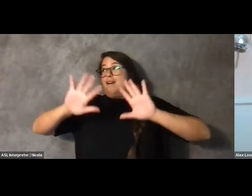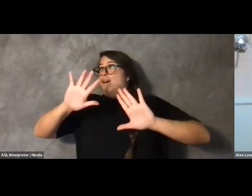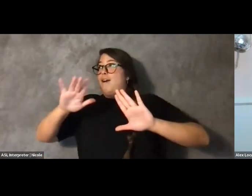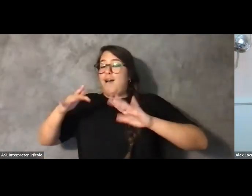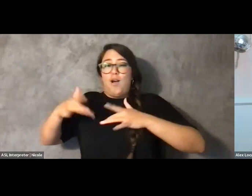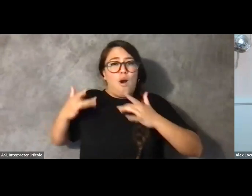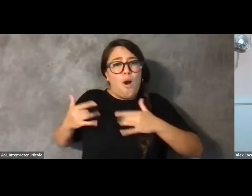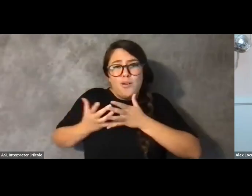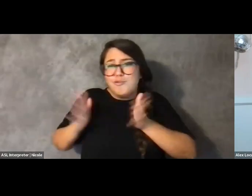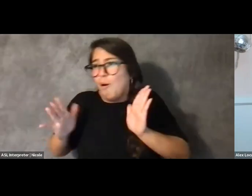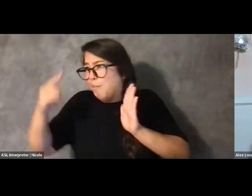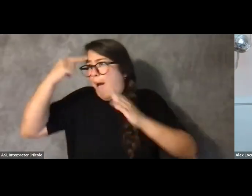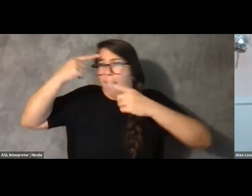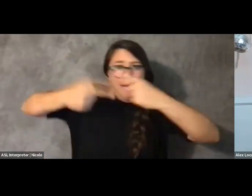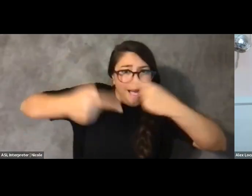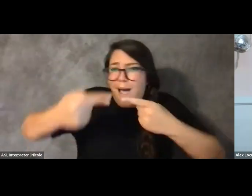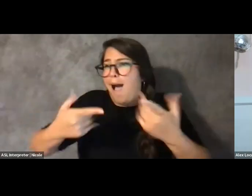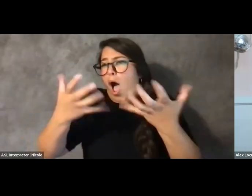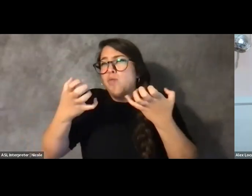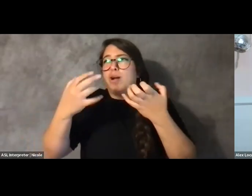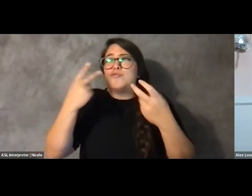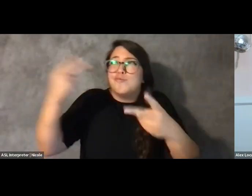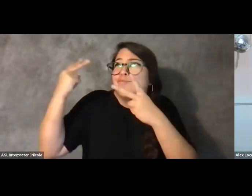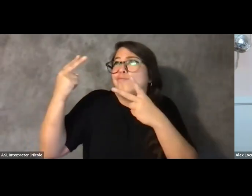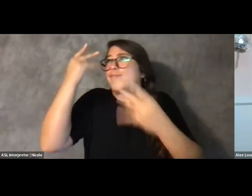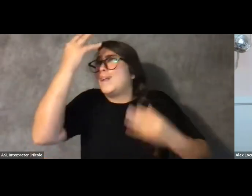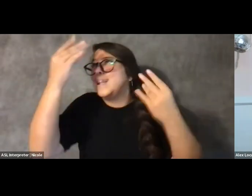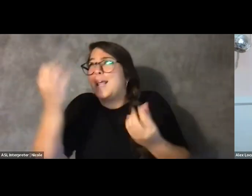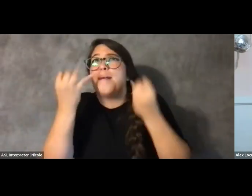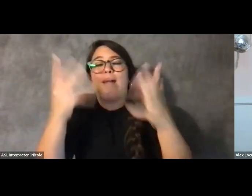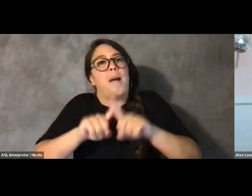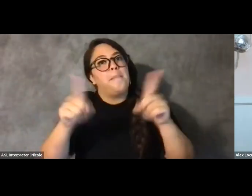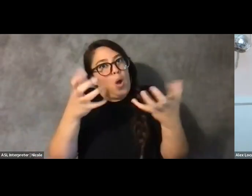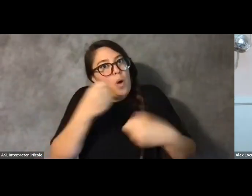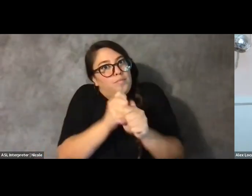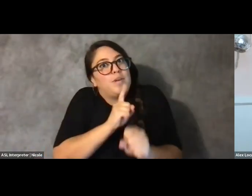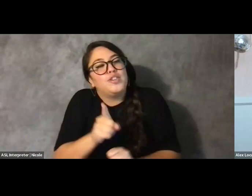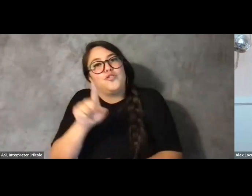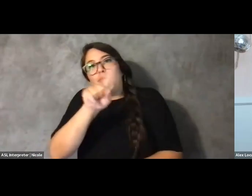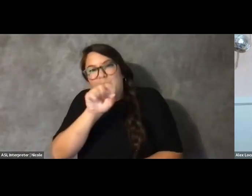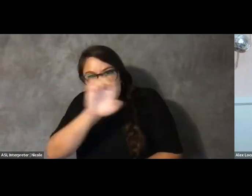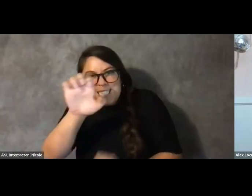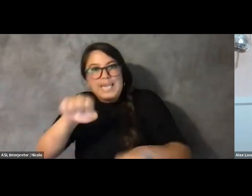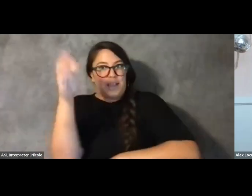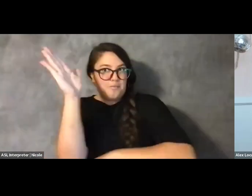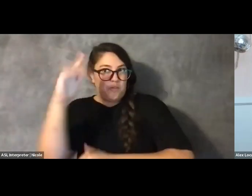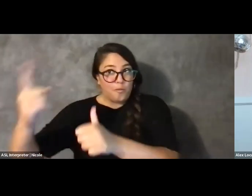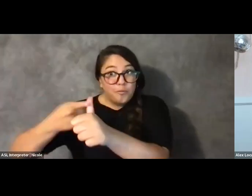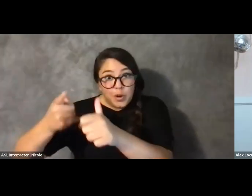I have so much that I want to reflect on, but I want to make sure that we get to Zee first and then we'll transition to the Q&A.